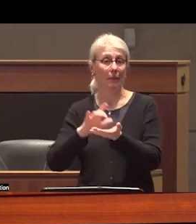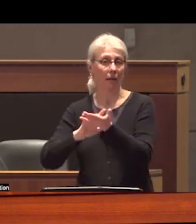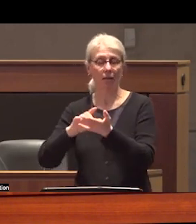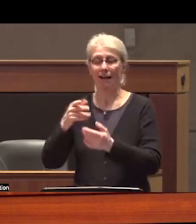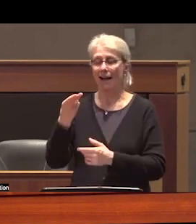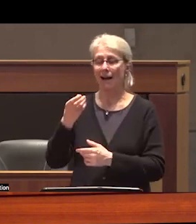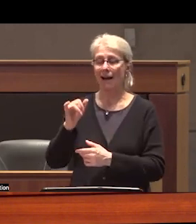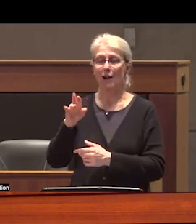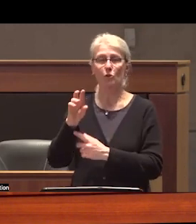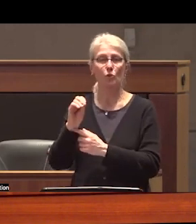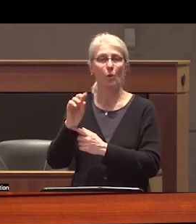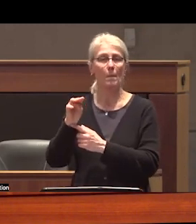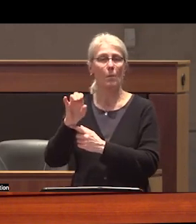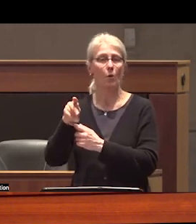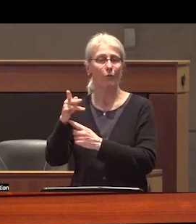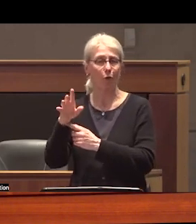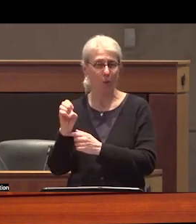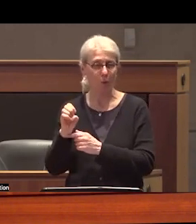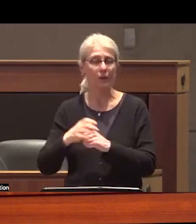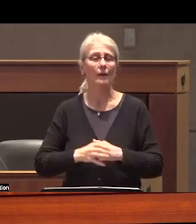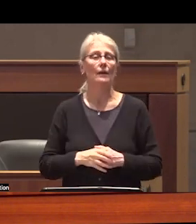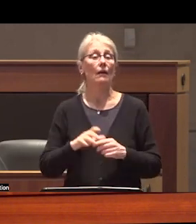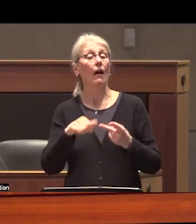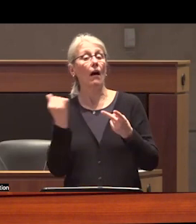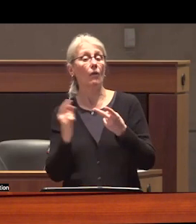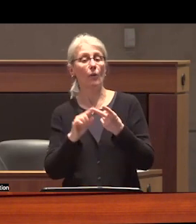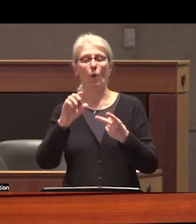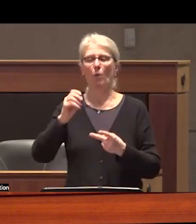type of opioid that is less potent than what one is accustomed to getting from the street